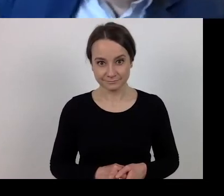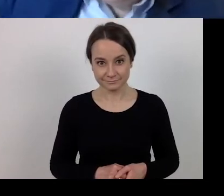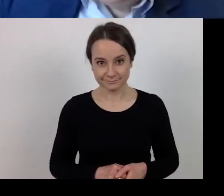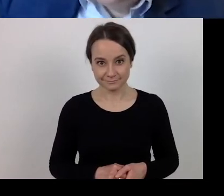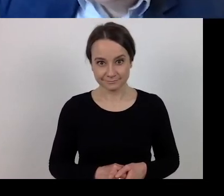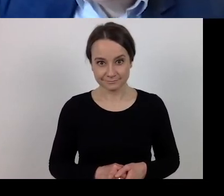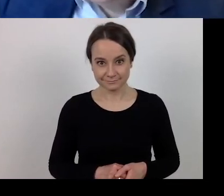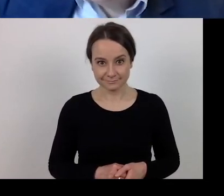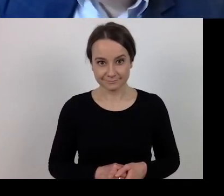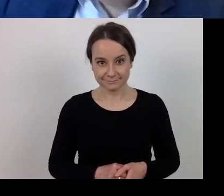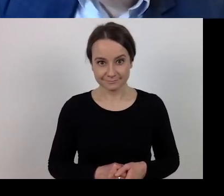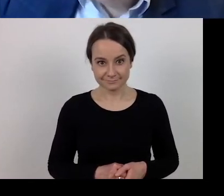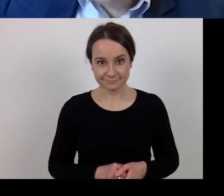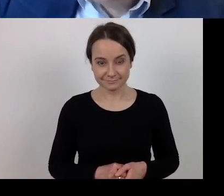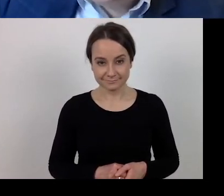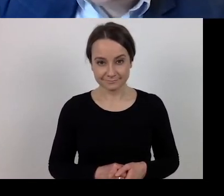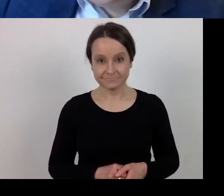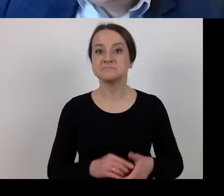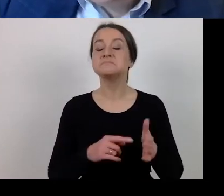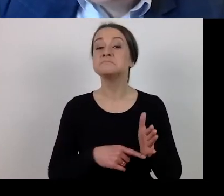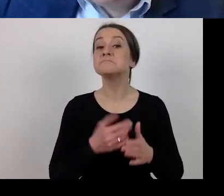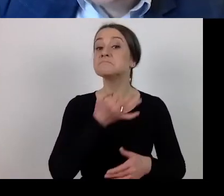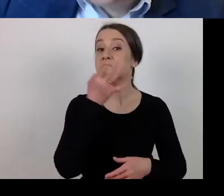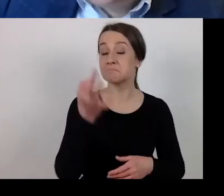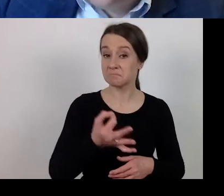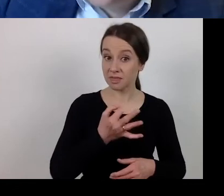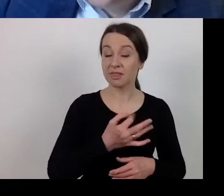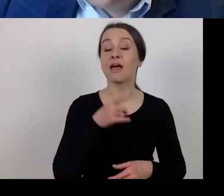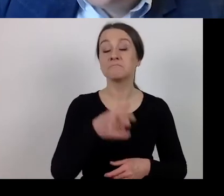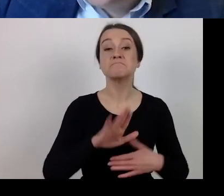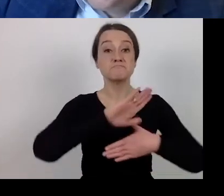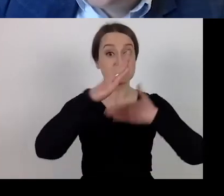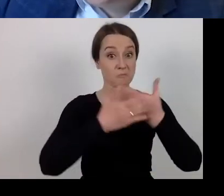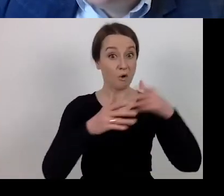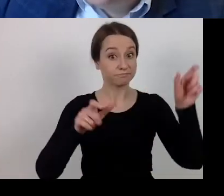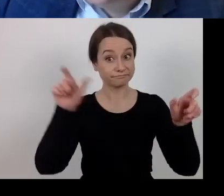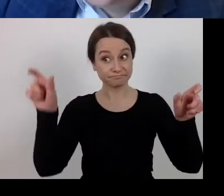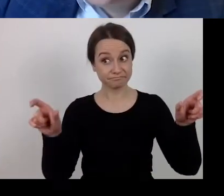Let me reply to this one: "Does the relationship criterion for spouses’ companies also applies